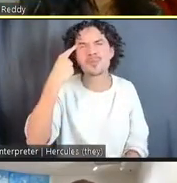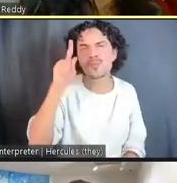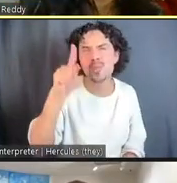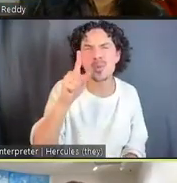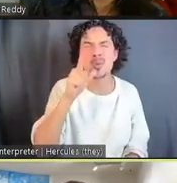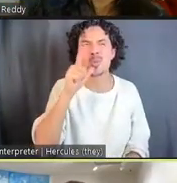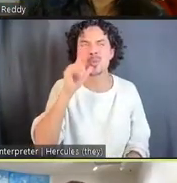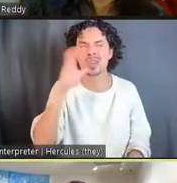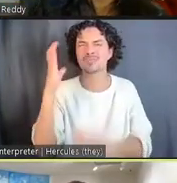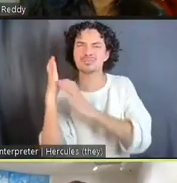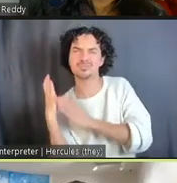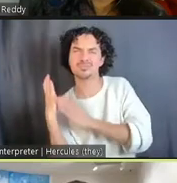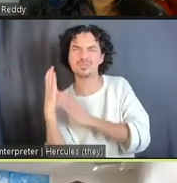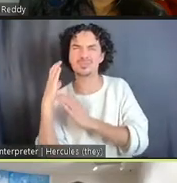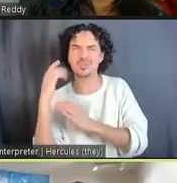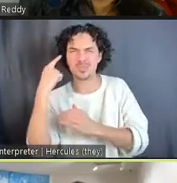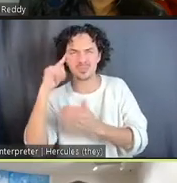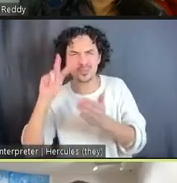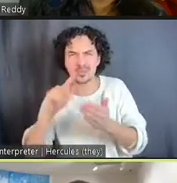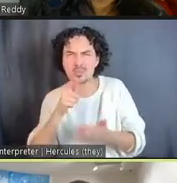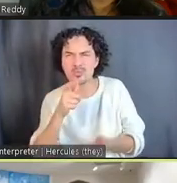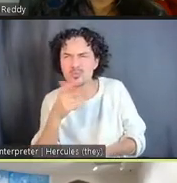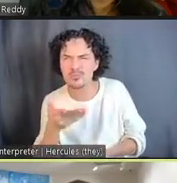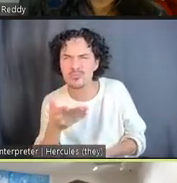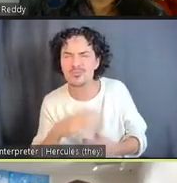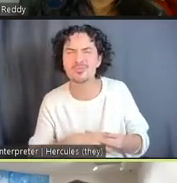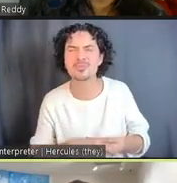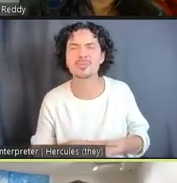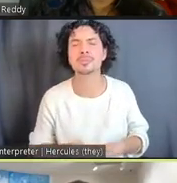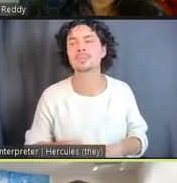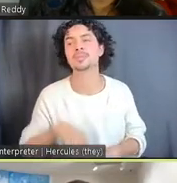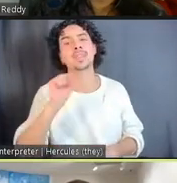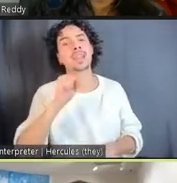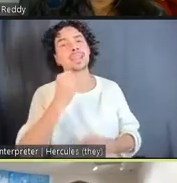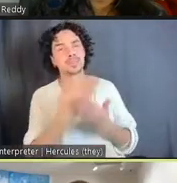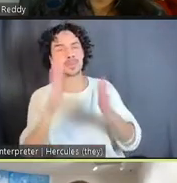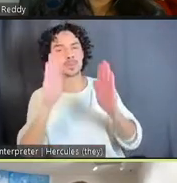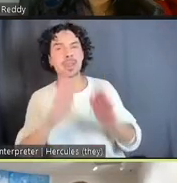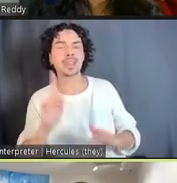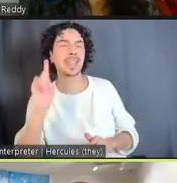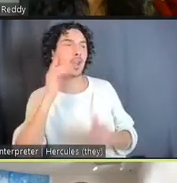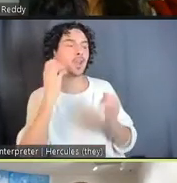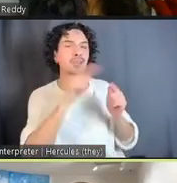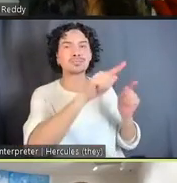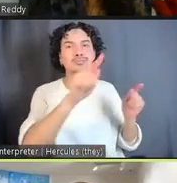Thank you. First, I want to say it's been great hearing everyone else talk, and I also